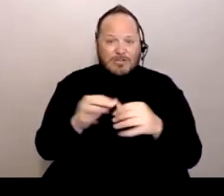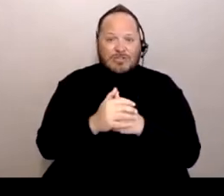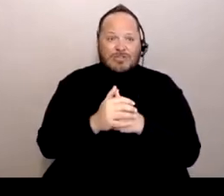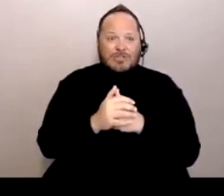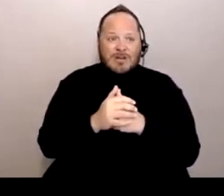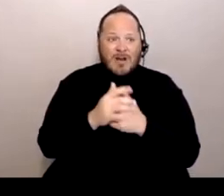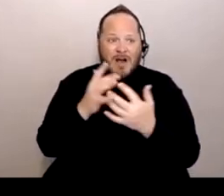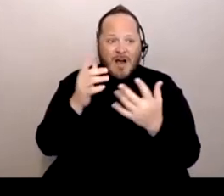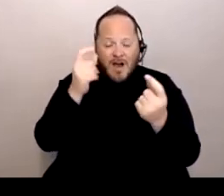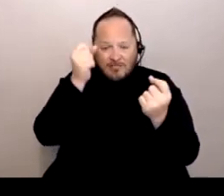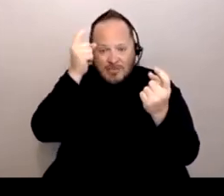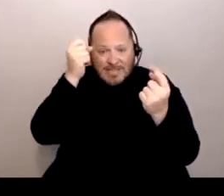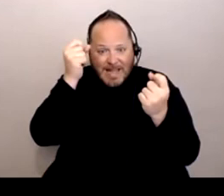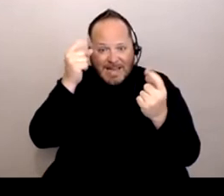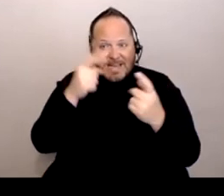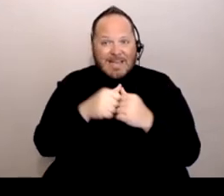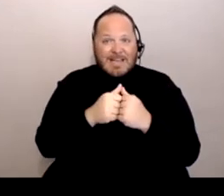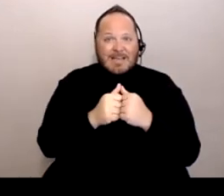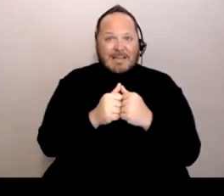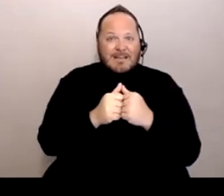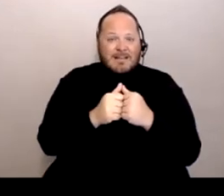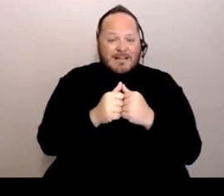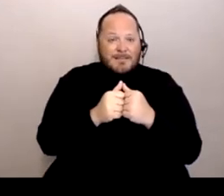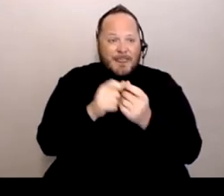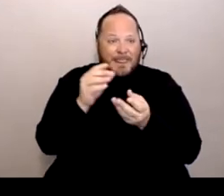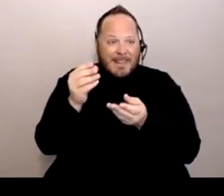it's getting the information to the right people,